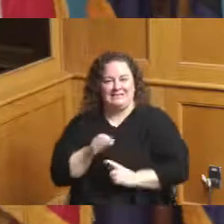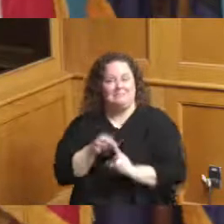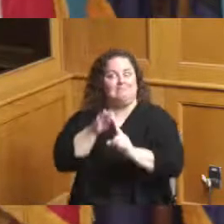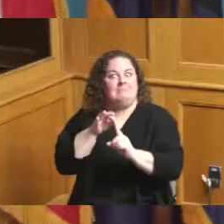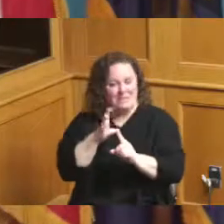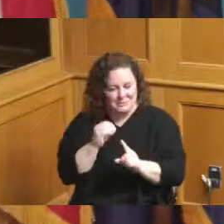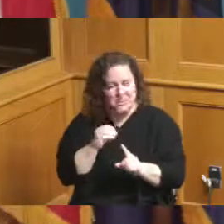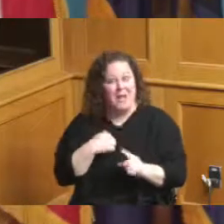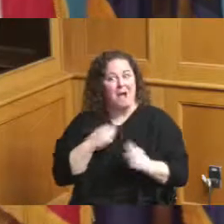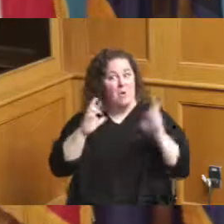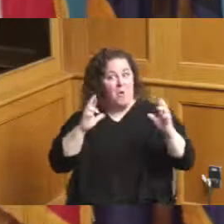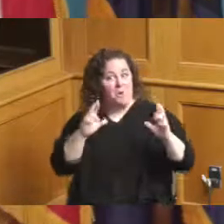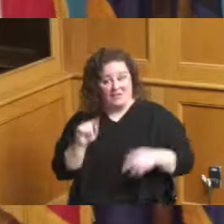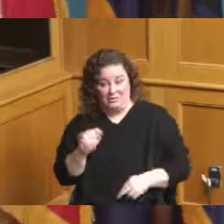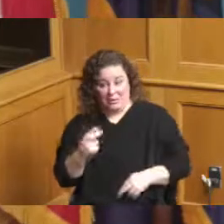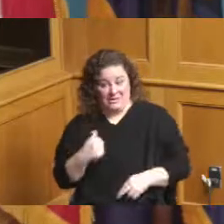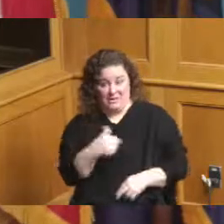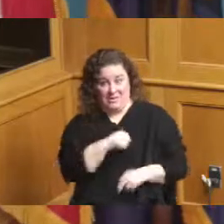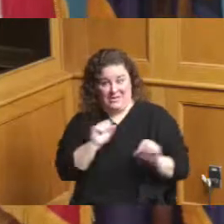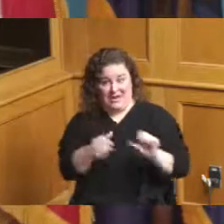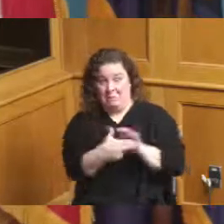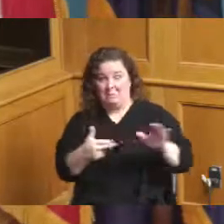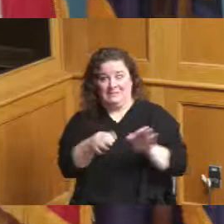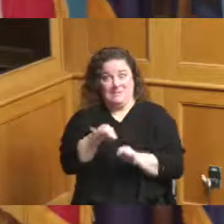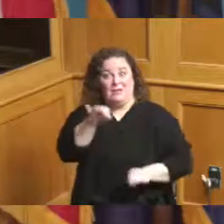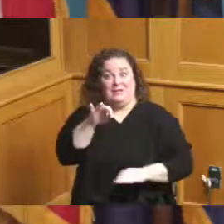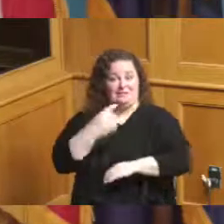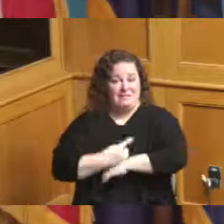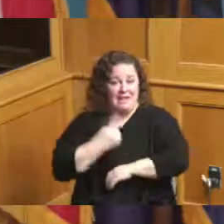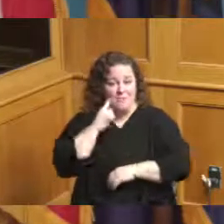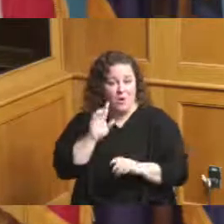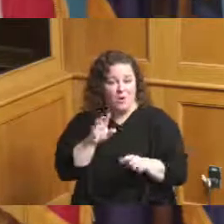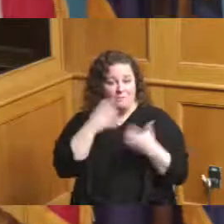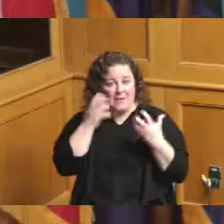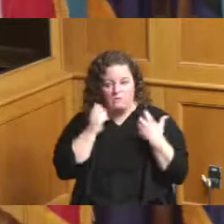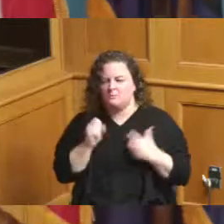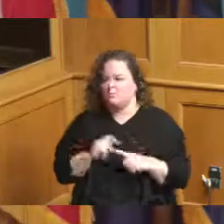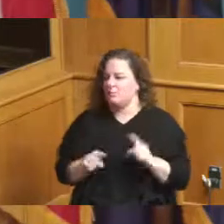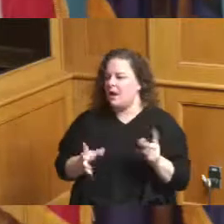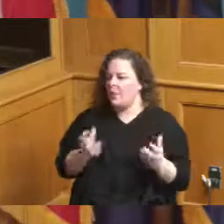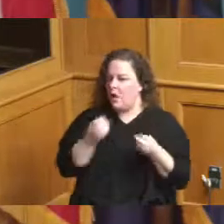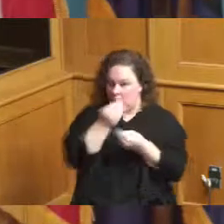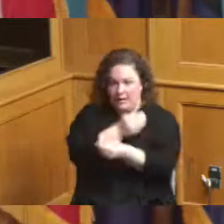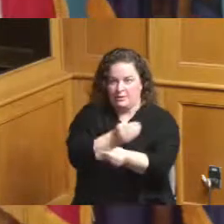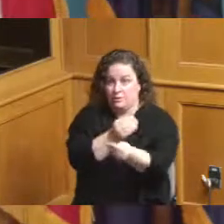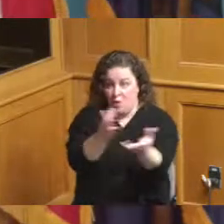pull off now but that's something that I wanted to let people know when you do give us ideas we do